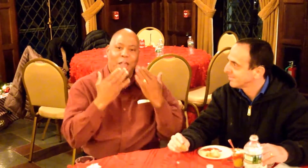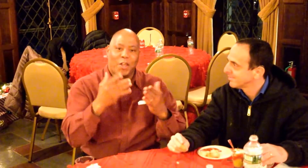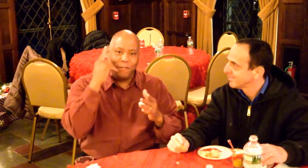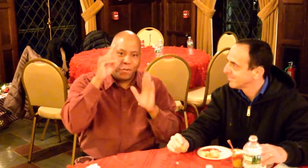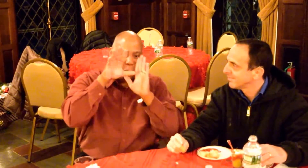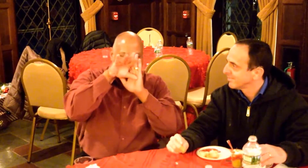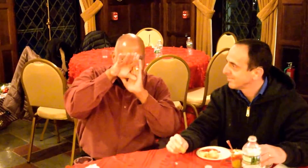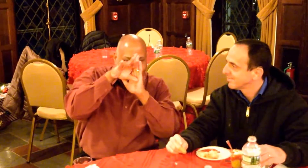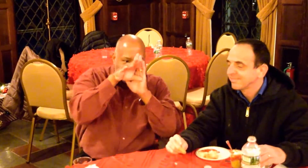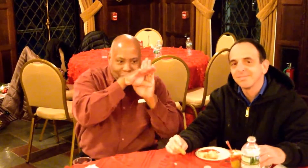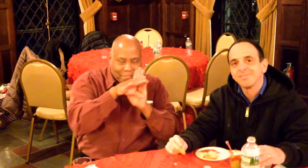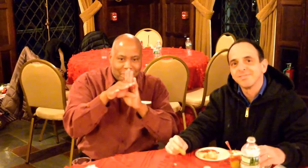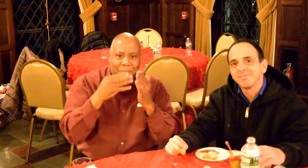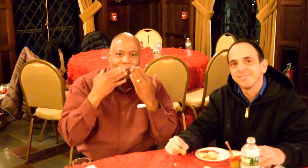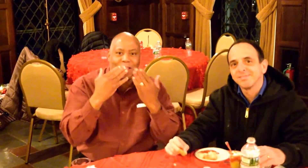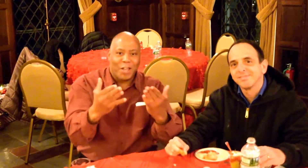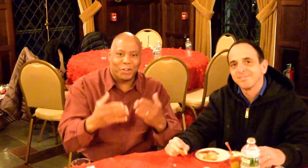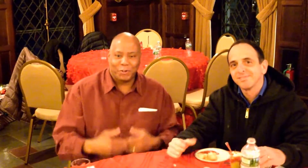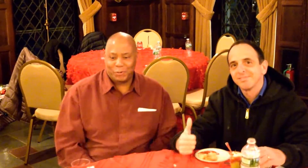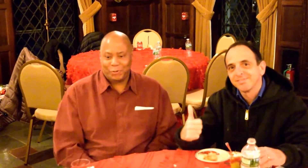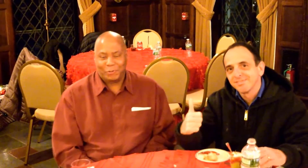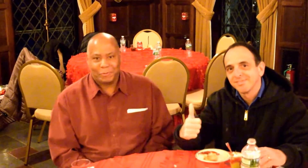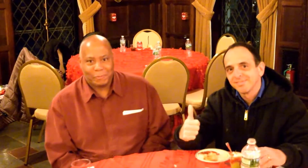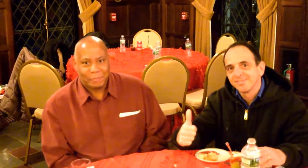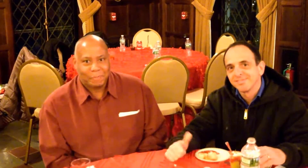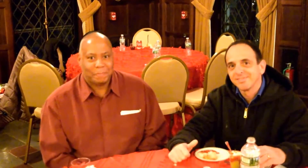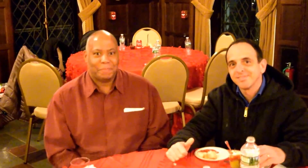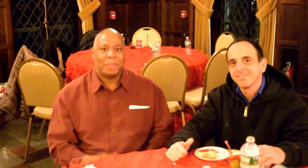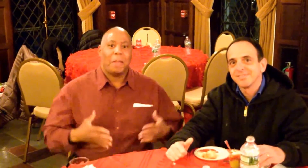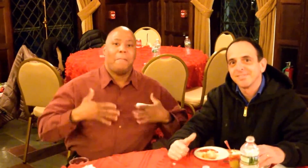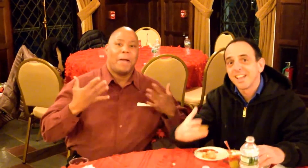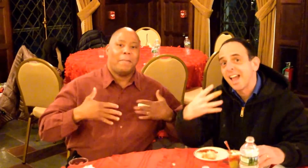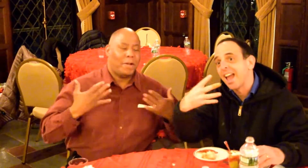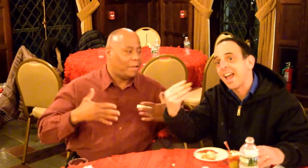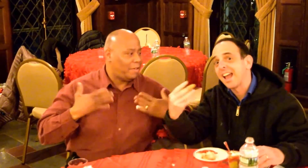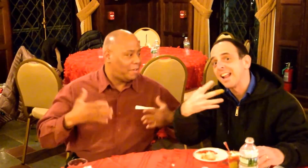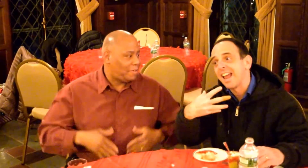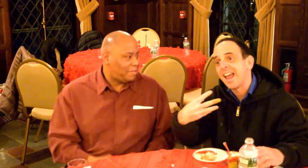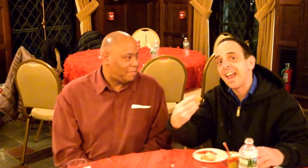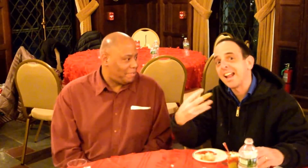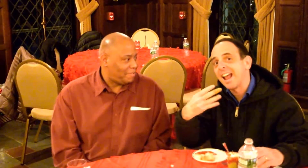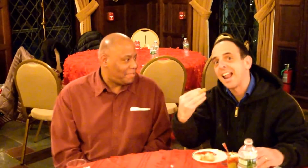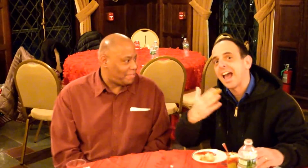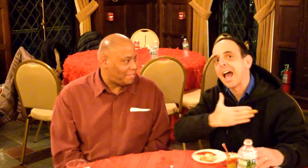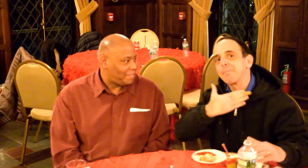Thank you so much for recording this. Thank you. and.. and.. Happy New Year!